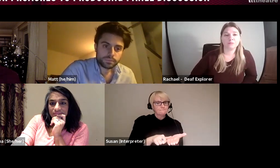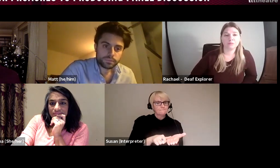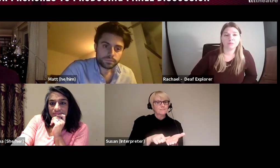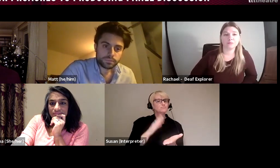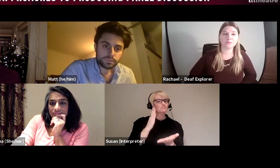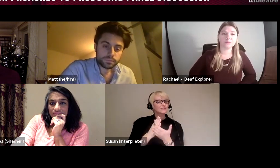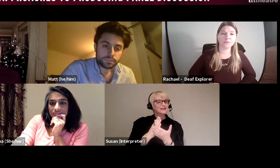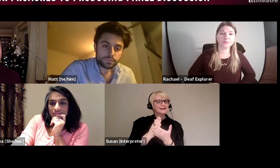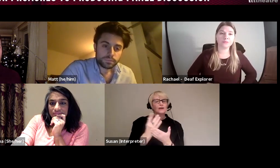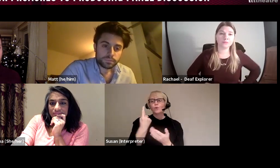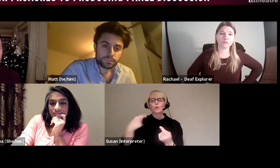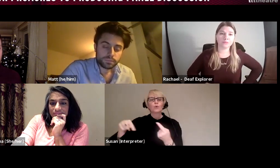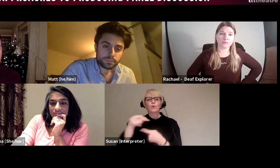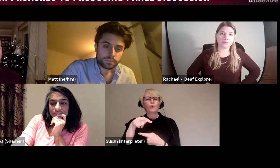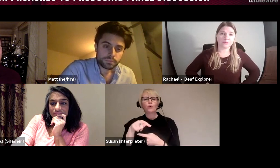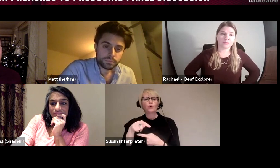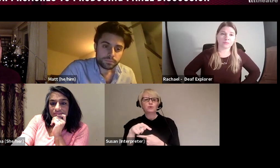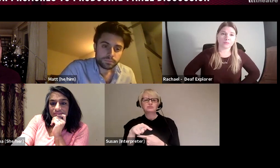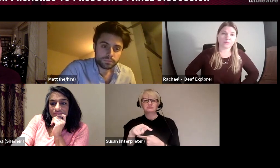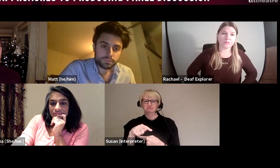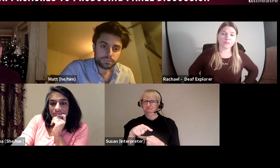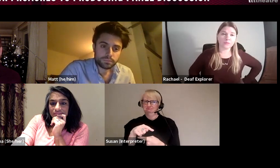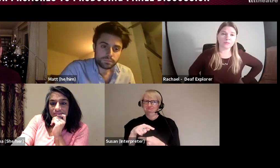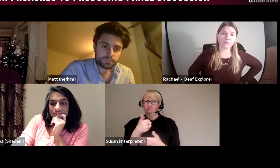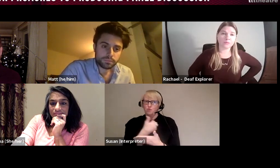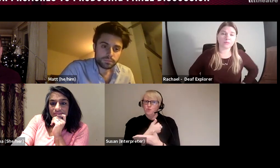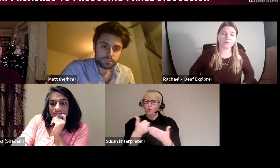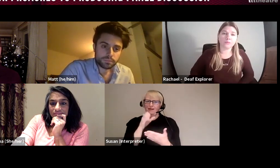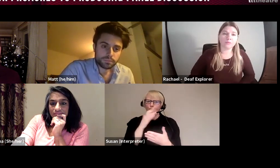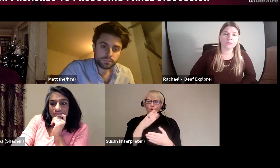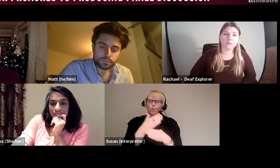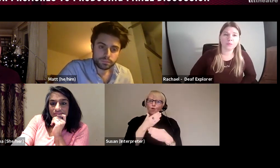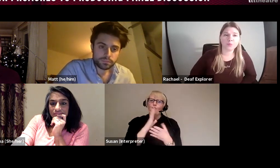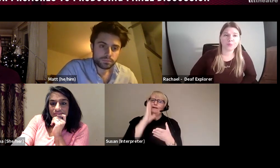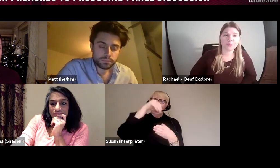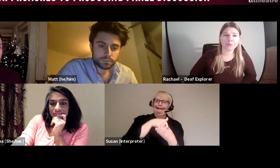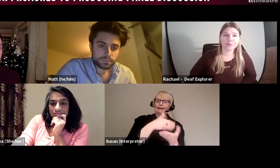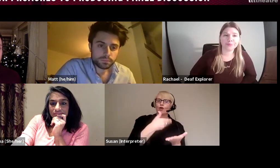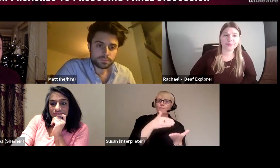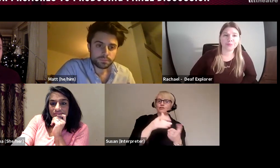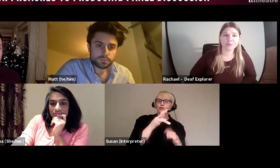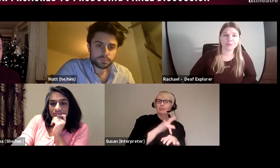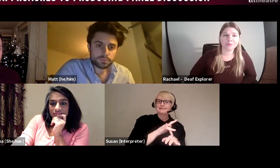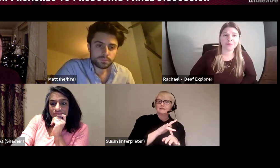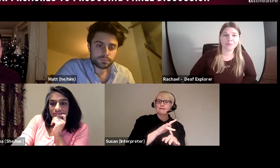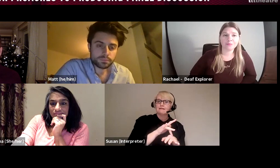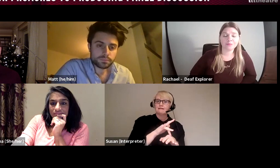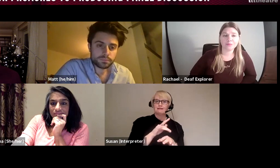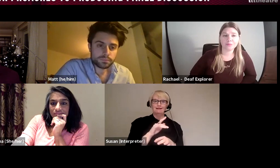who would not normally work in commercial theatre, people who look and sound like me, getting other